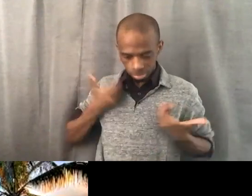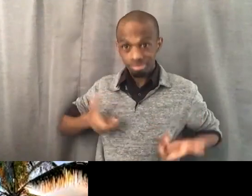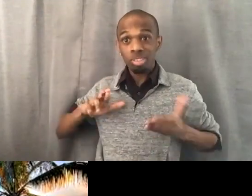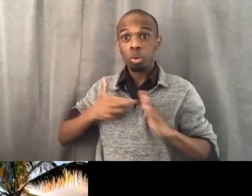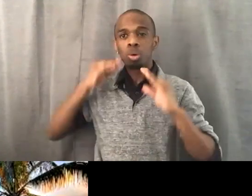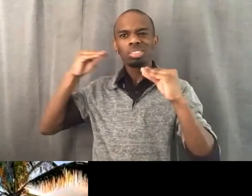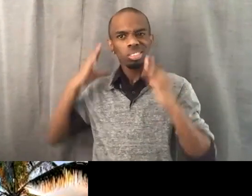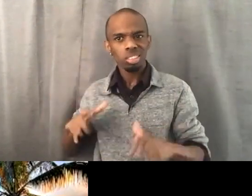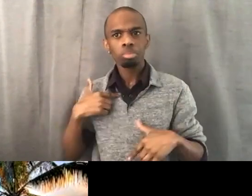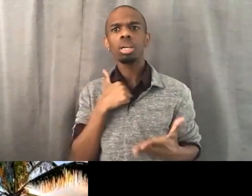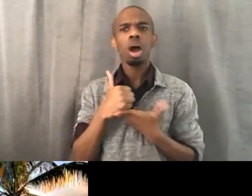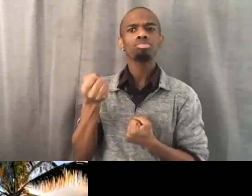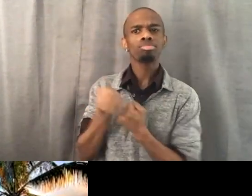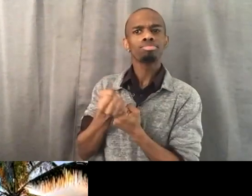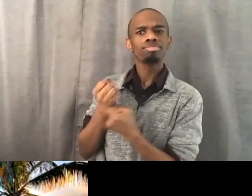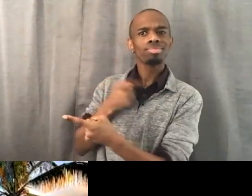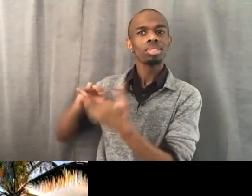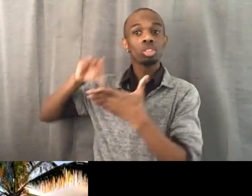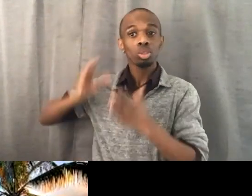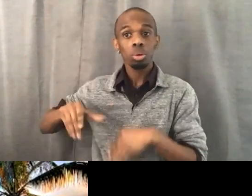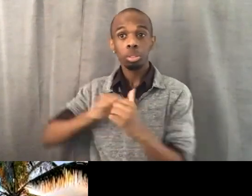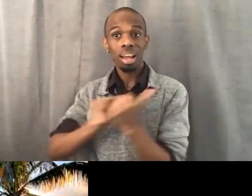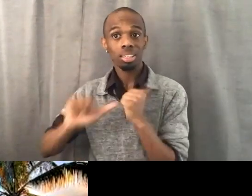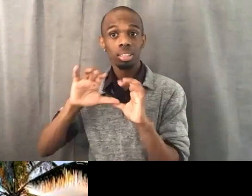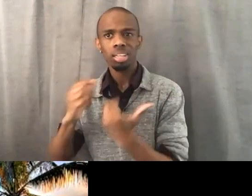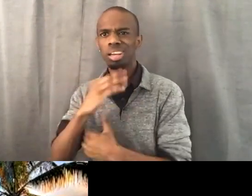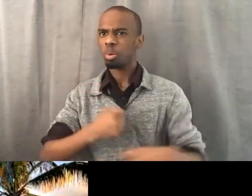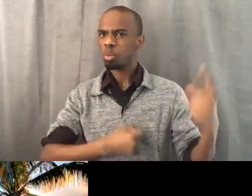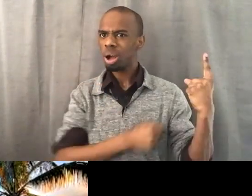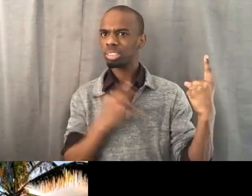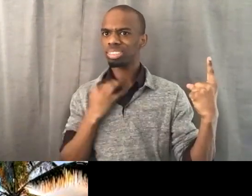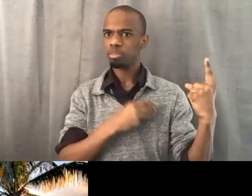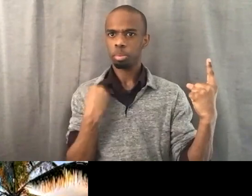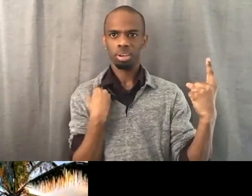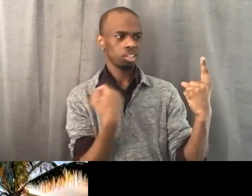that one faculty actually was trying to get me to withdraw her from the class.